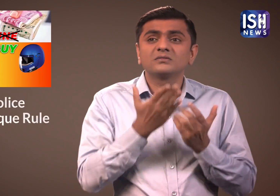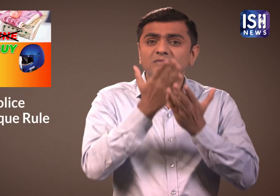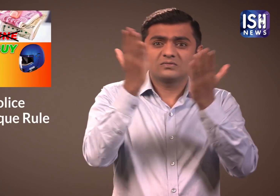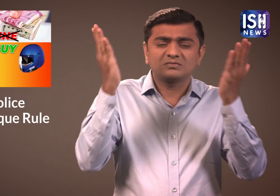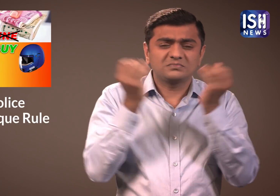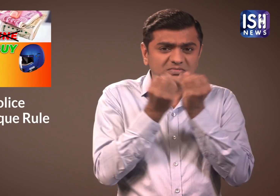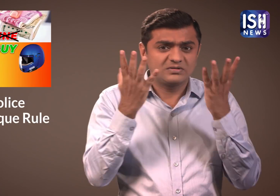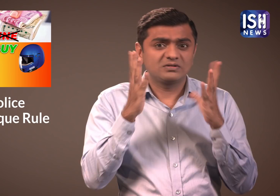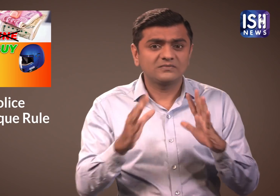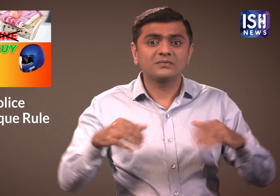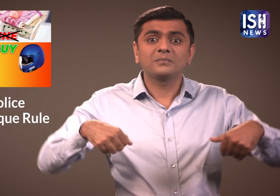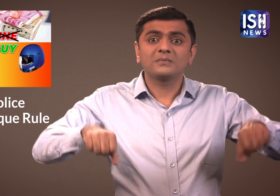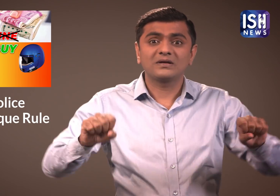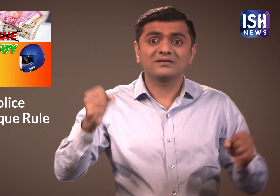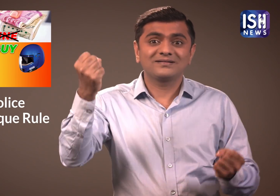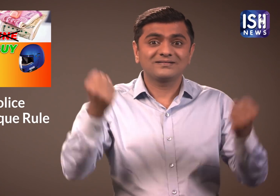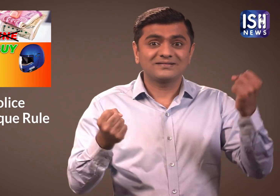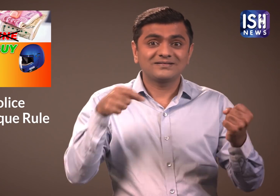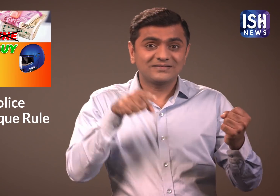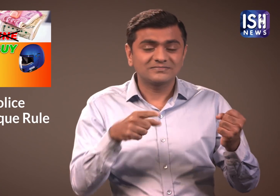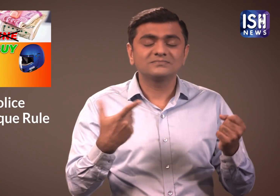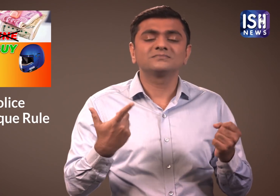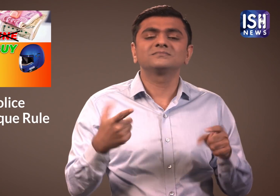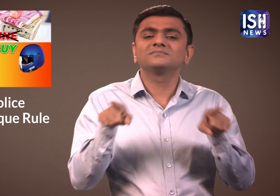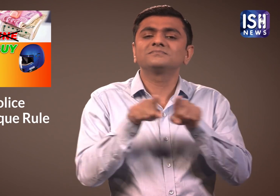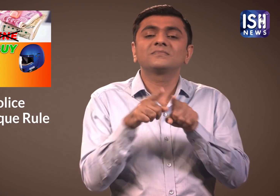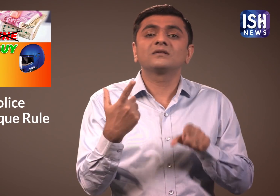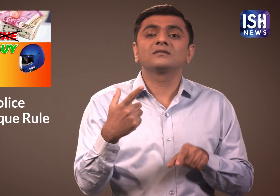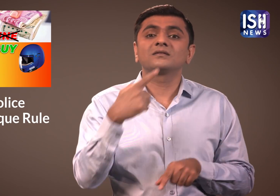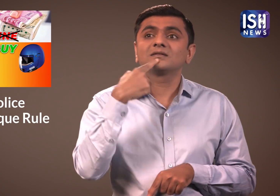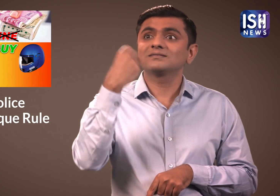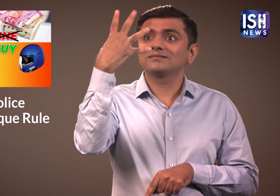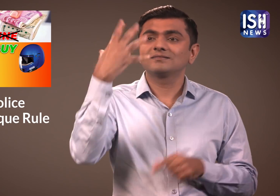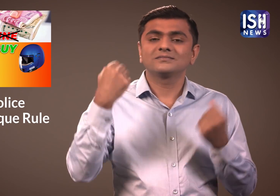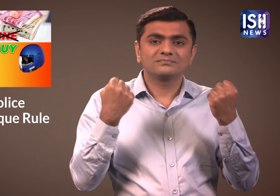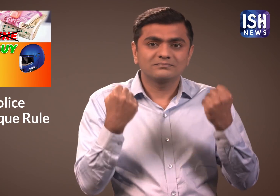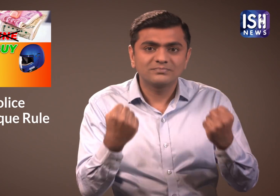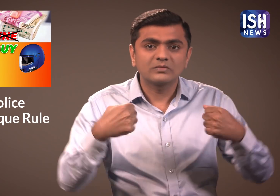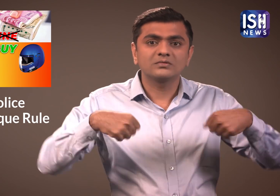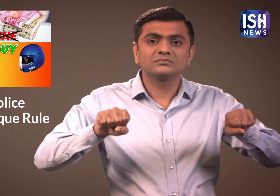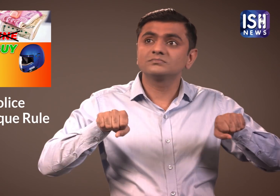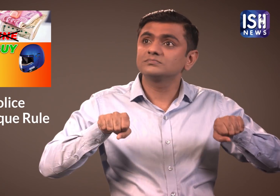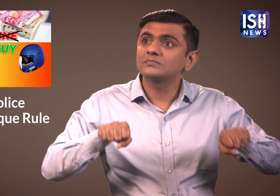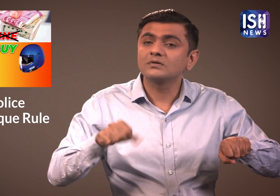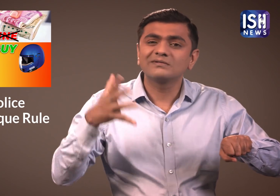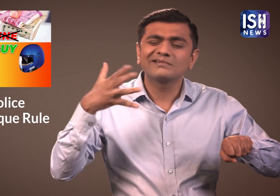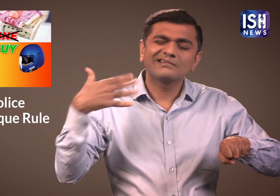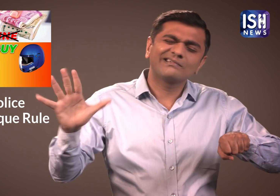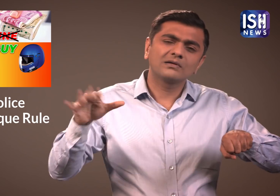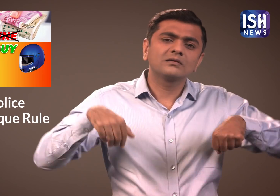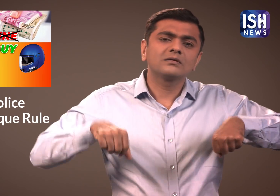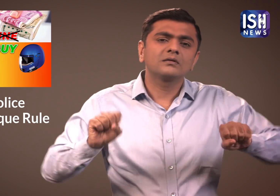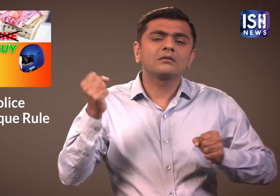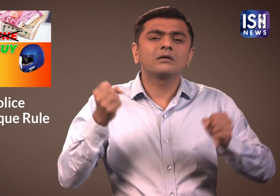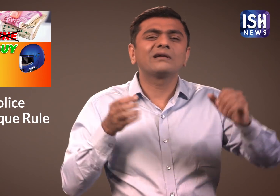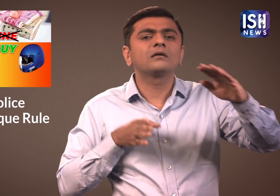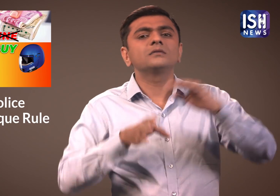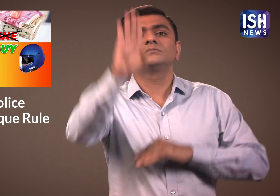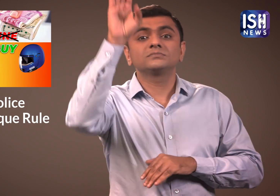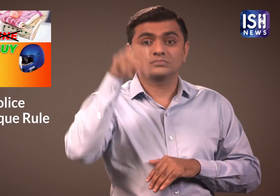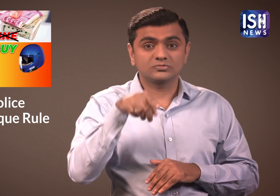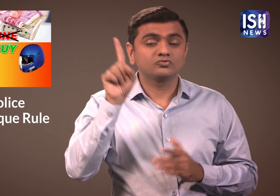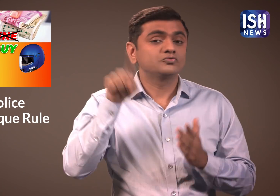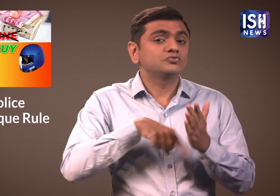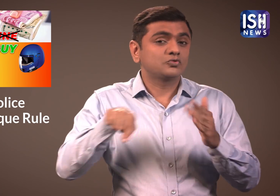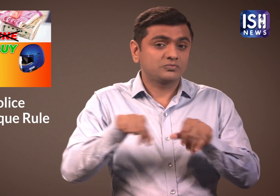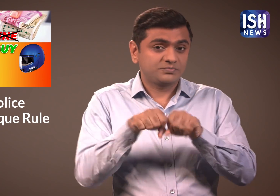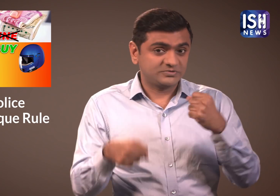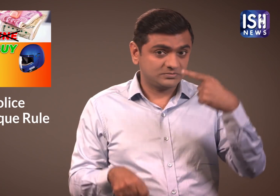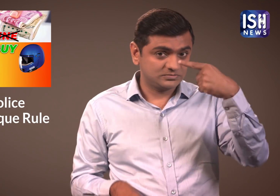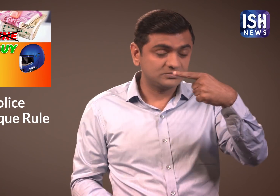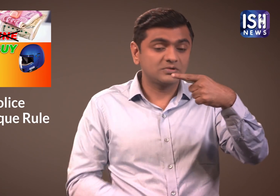There are many motorists that break the signal and break rules.